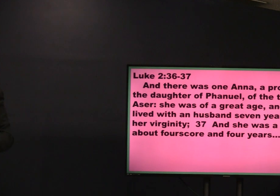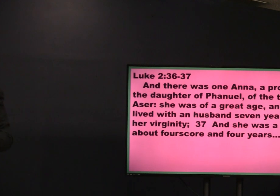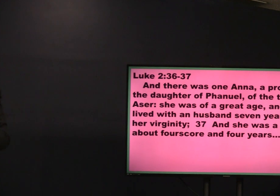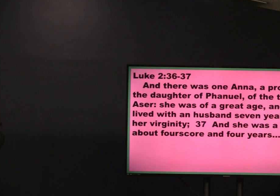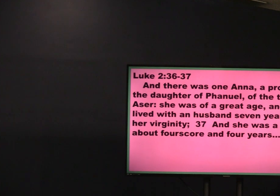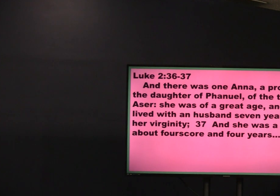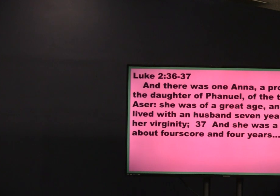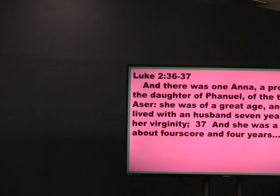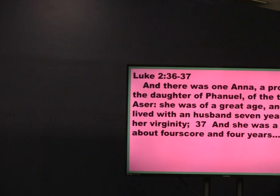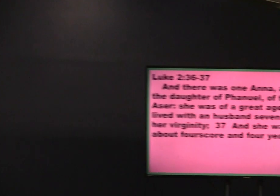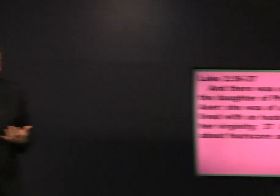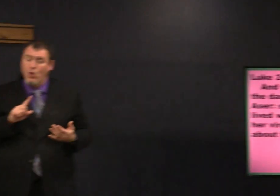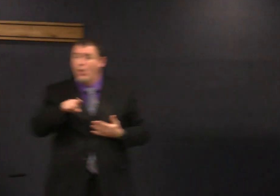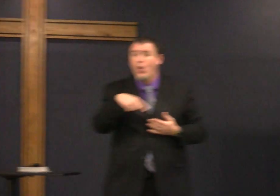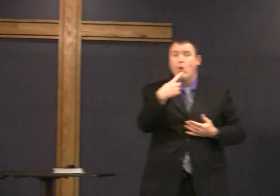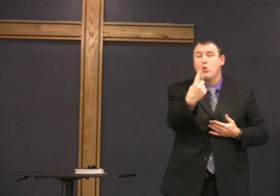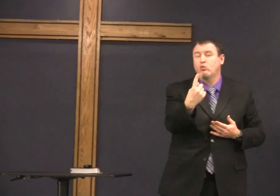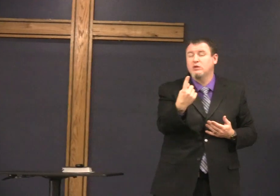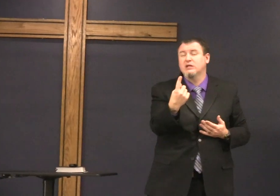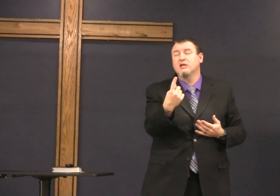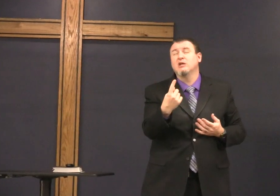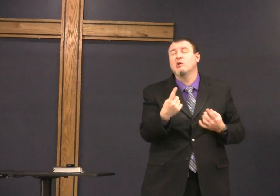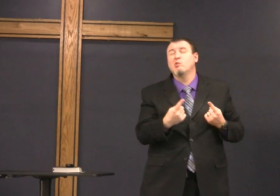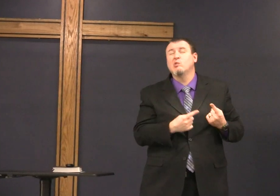in the Bible we know of only